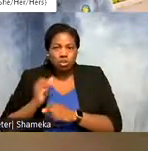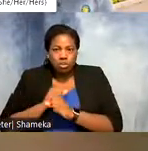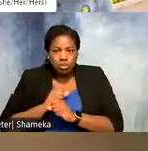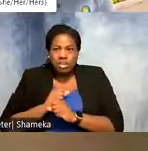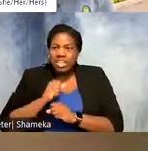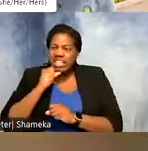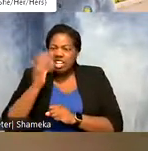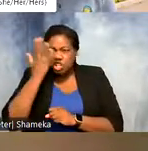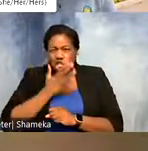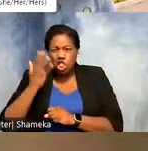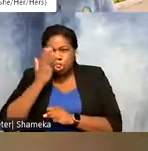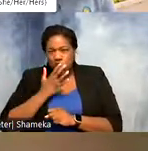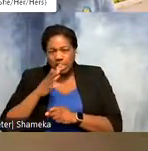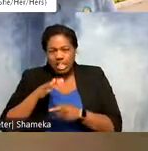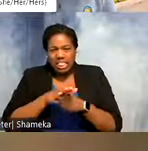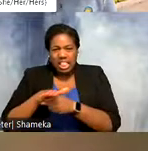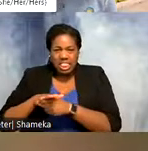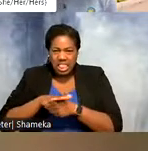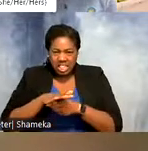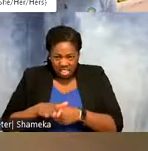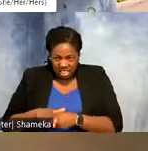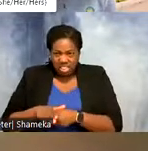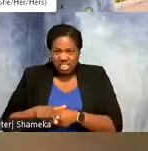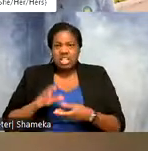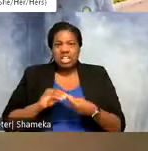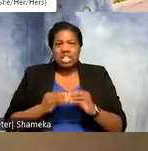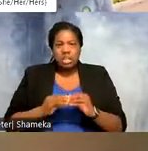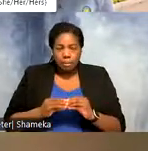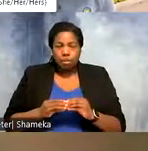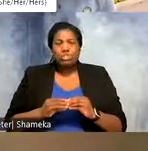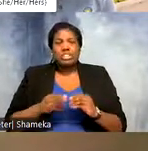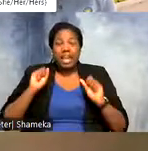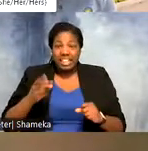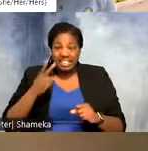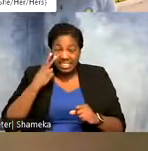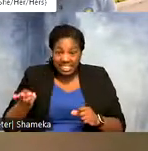like those locations of lat and long and numbers. I can actually see it and see if anything's gone